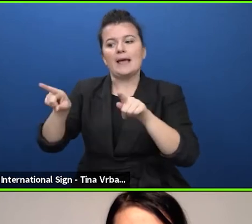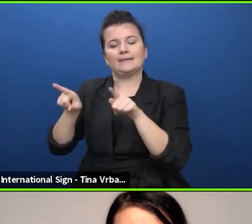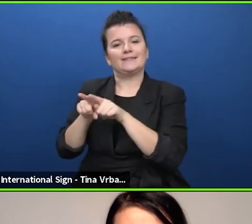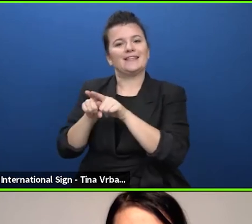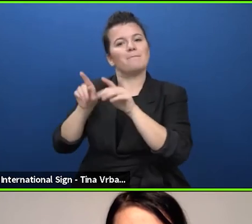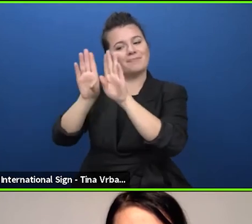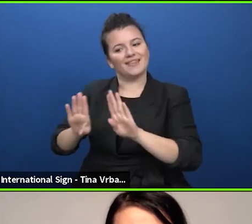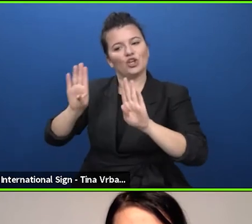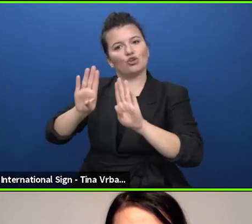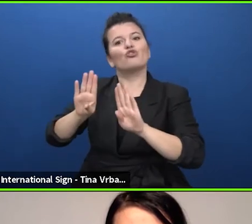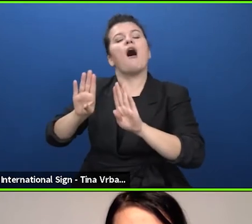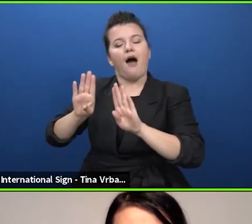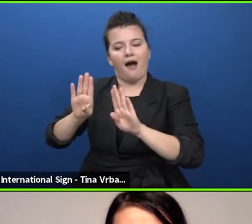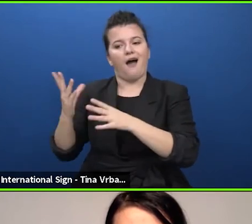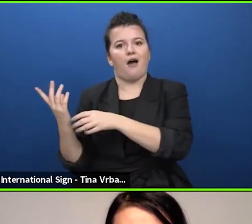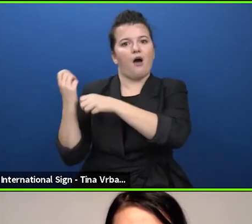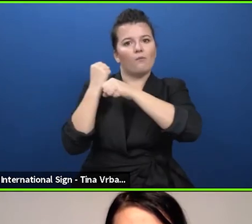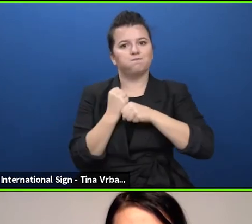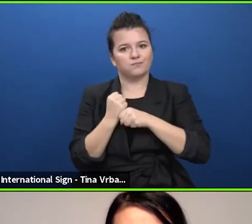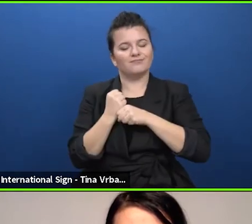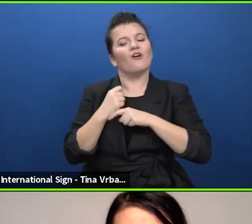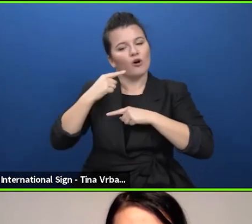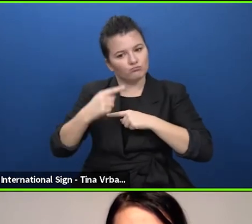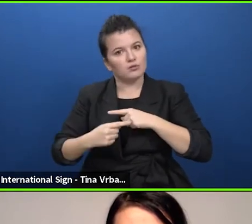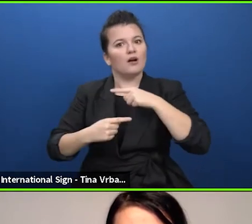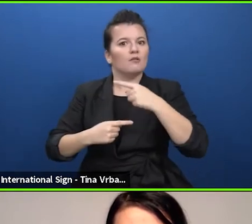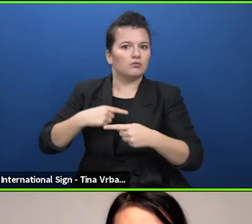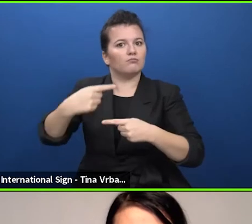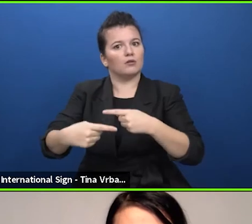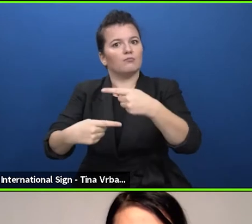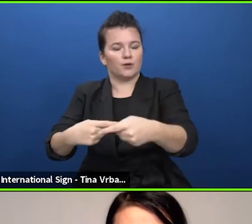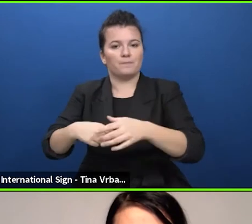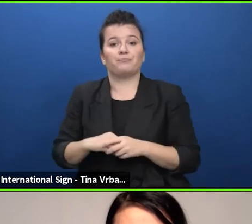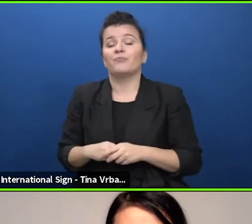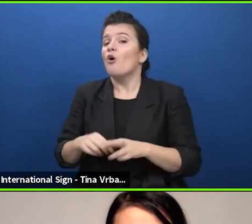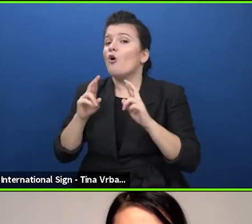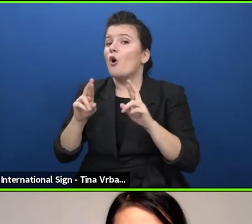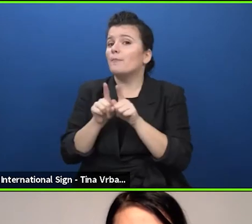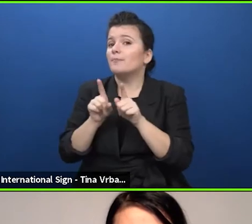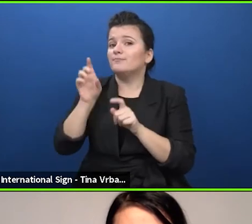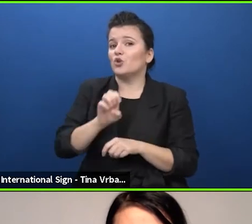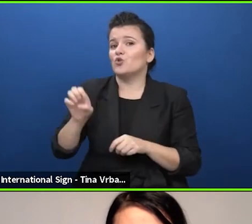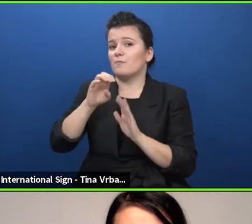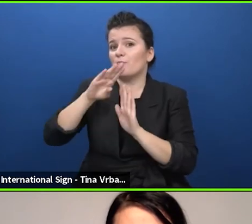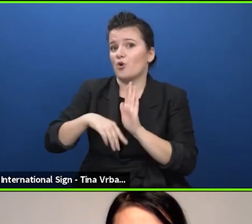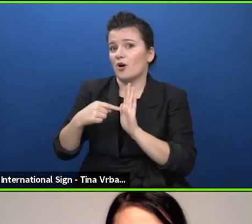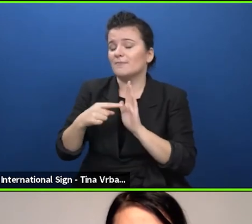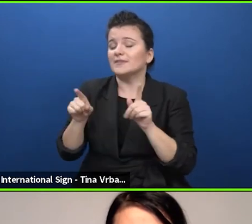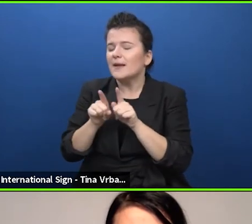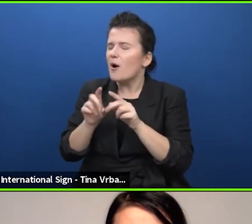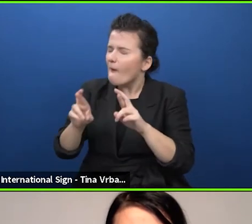year starts the new Creative Europe Programme, we hope to be developing a more sectorial support